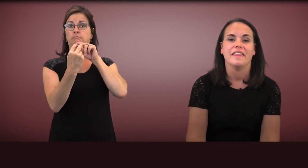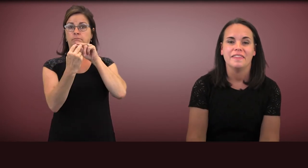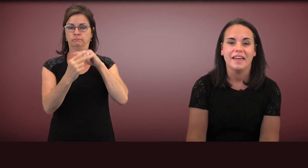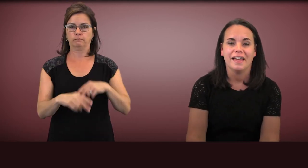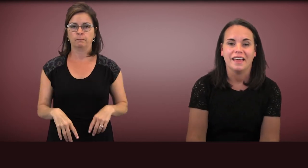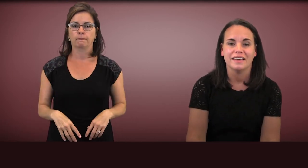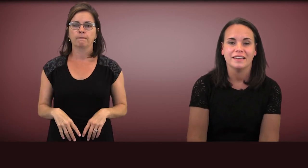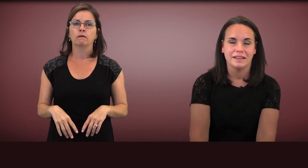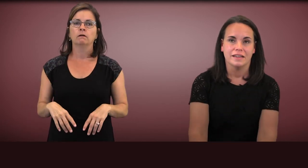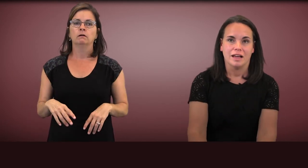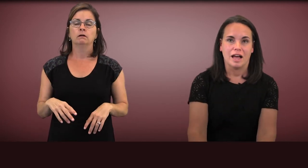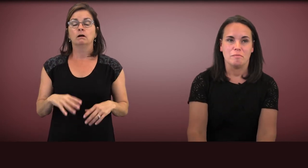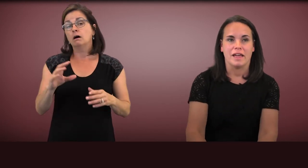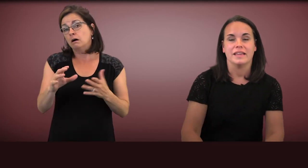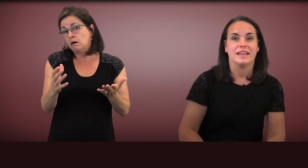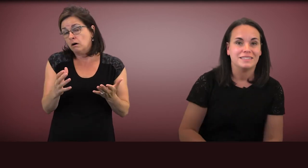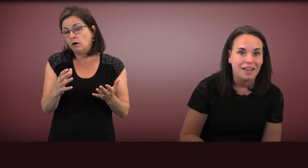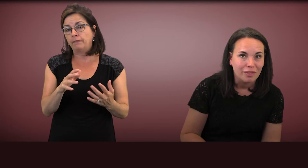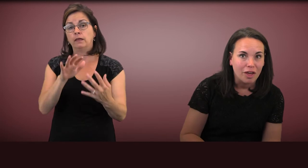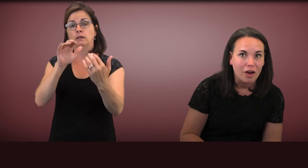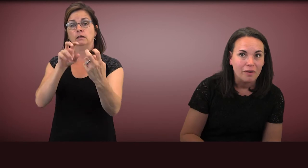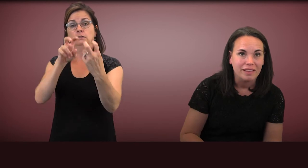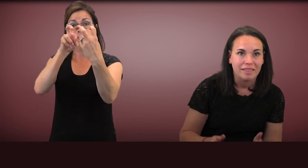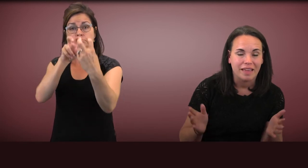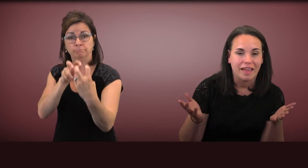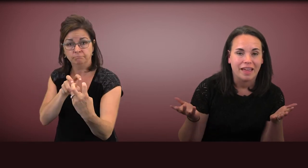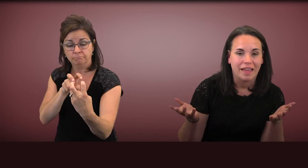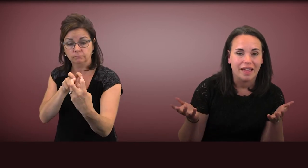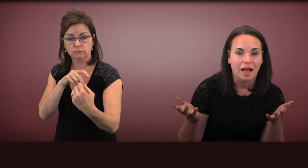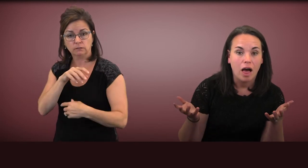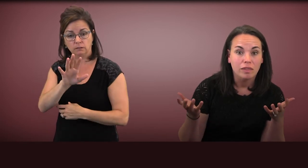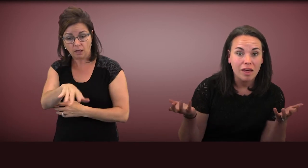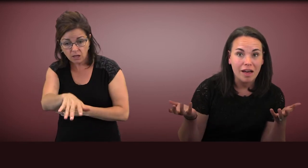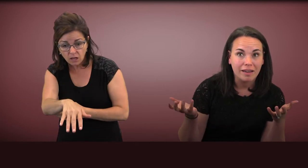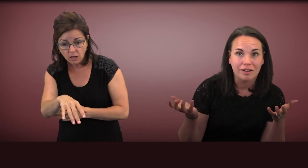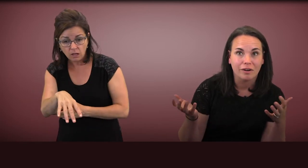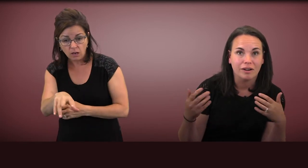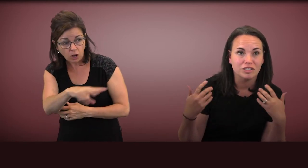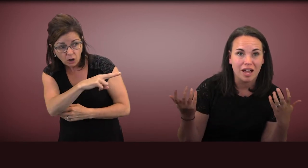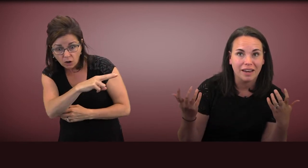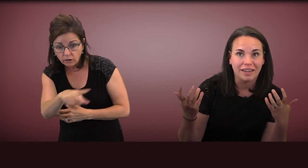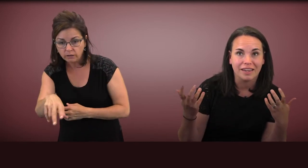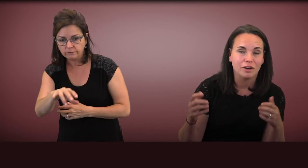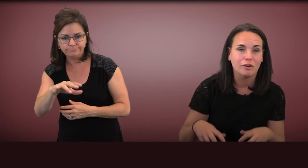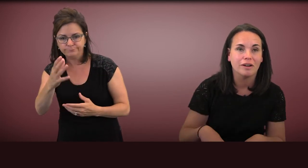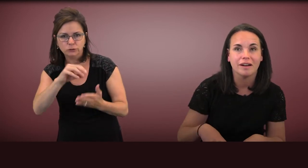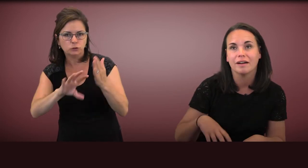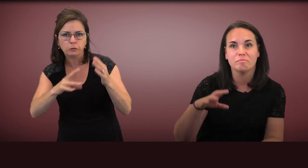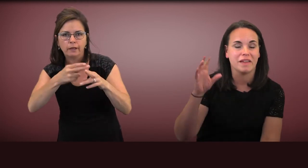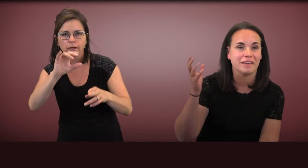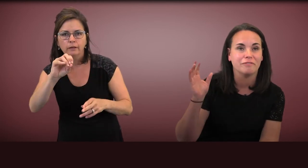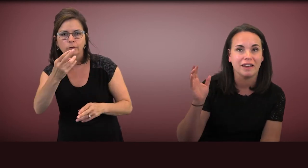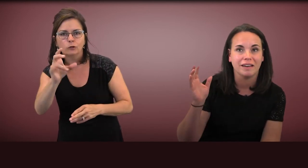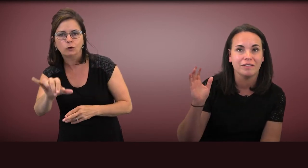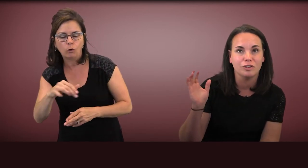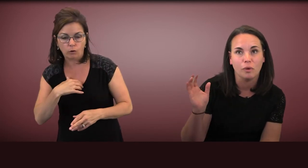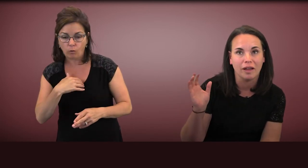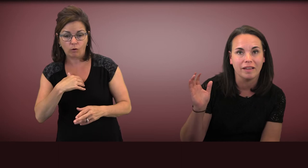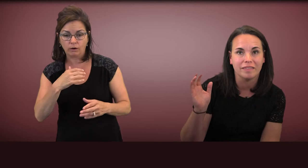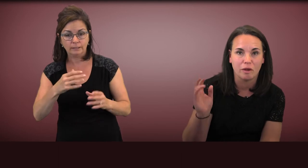And then I might get down low and say, "Look", or "Johnny" or make a fun noise,